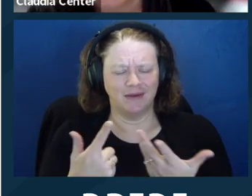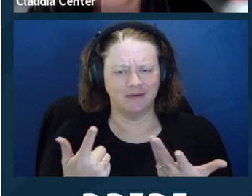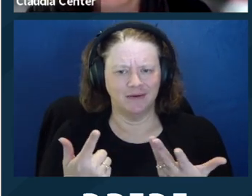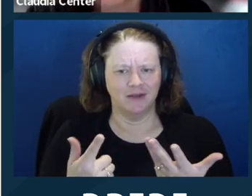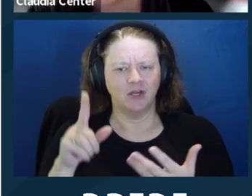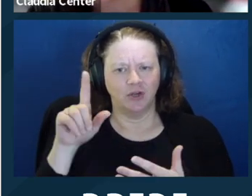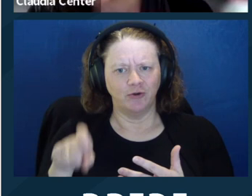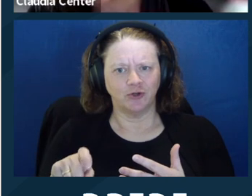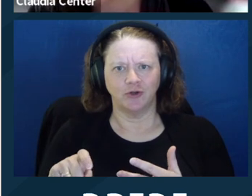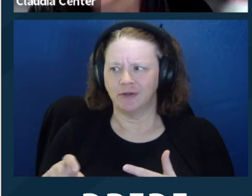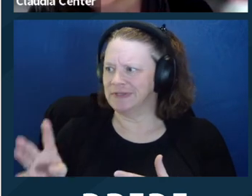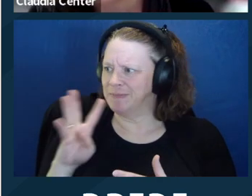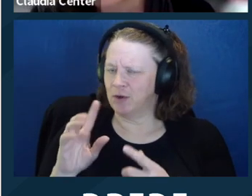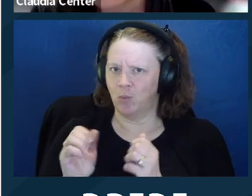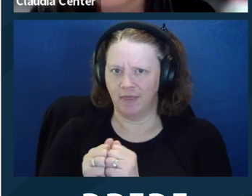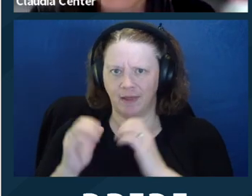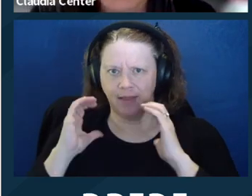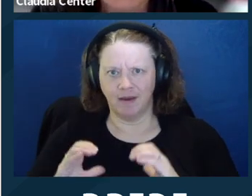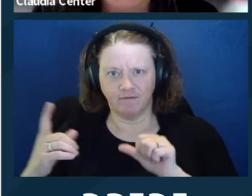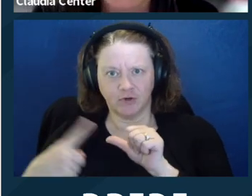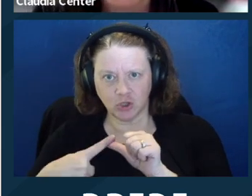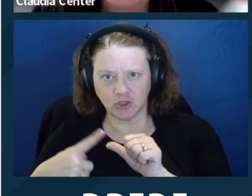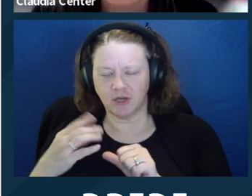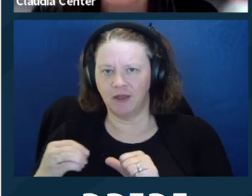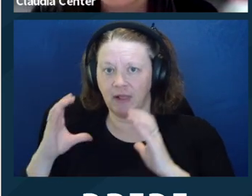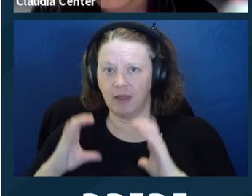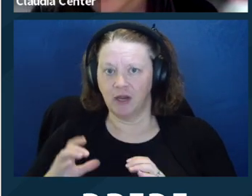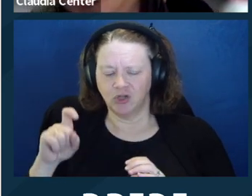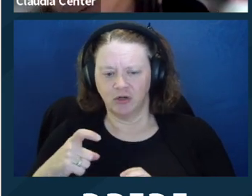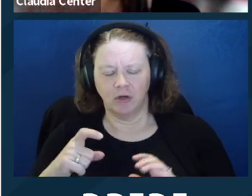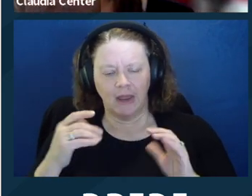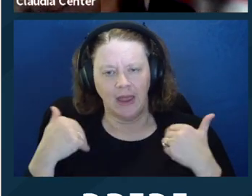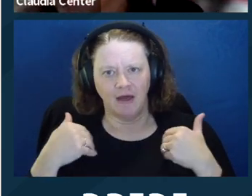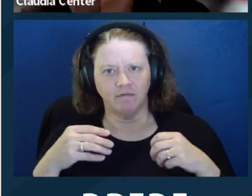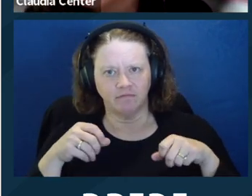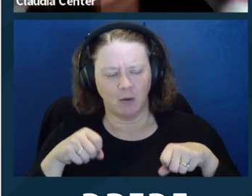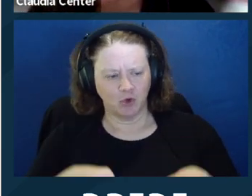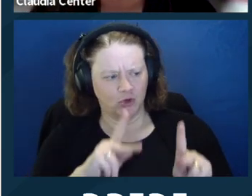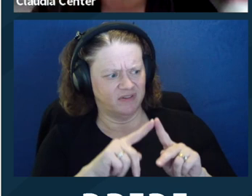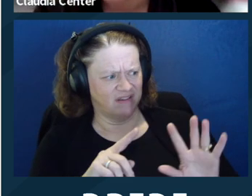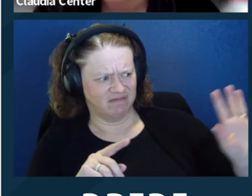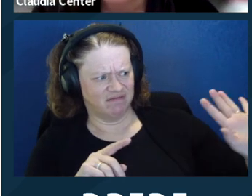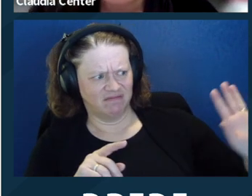object and revoke the consent. Next slide. All right. So we have a healthy